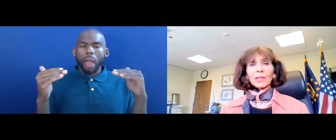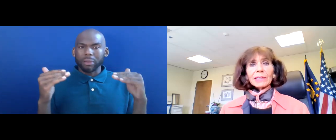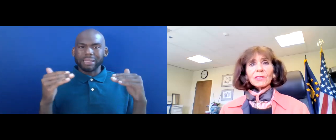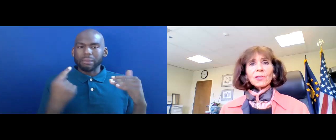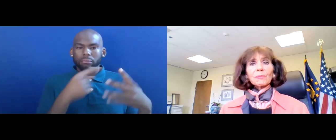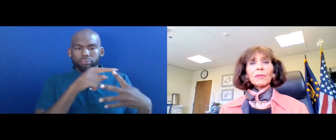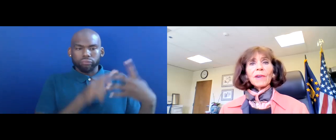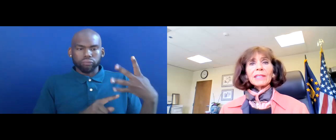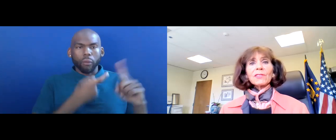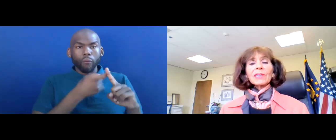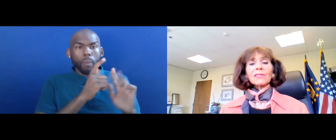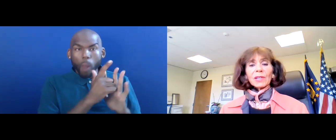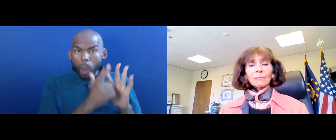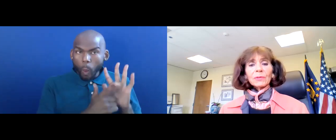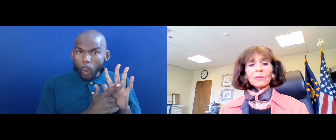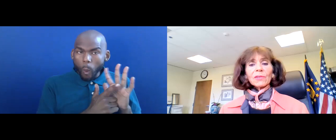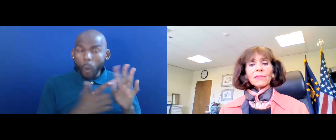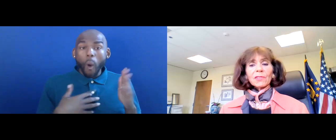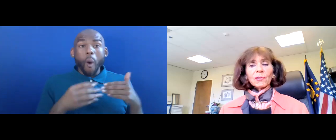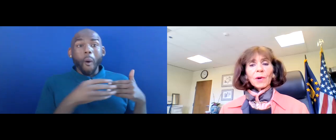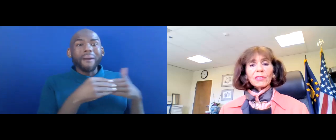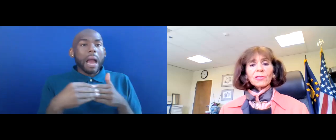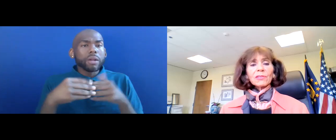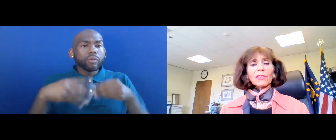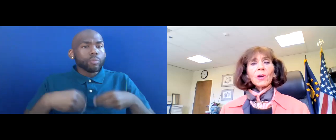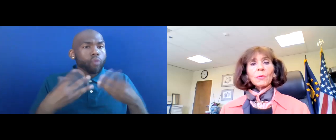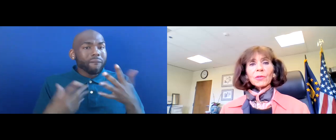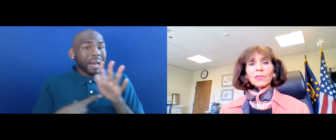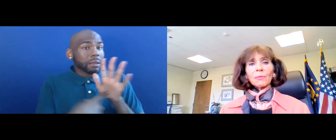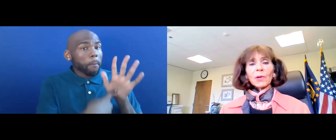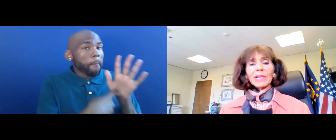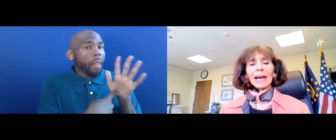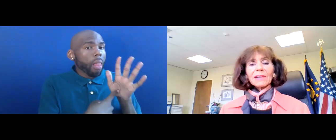OUR GUIDANCE PROVIDES EXAMPLES OF SITUATIONS WHERE SOMEONE